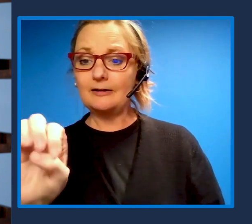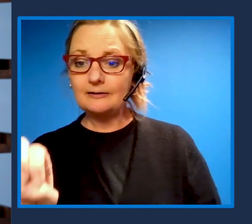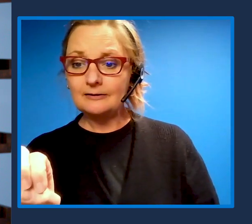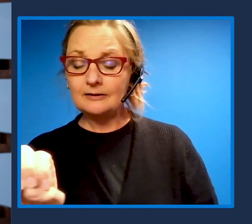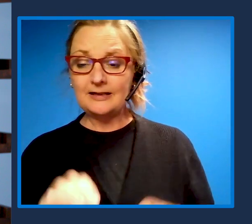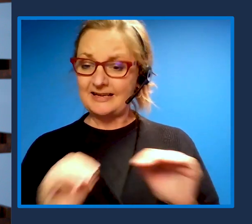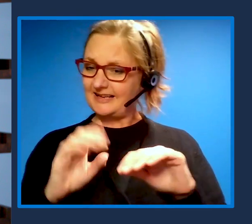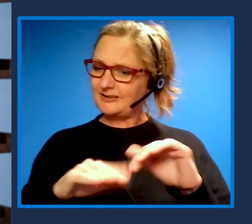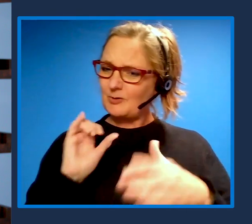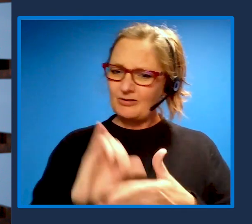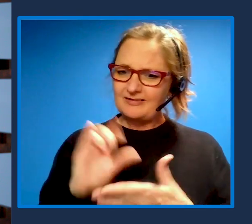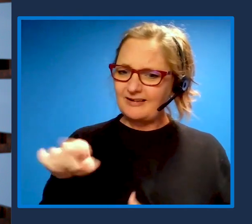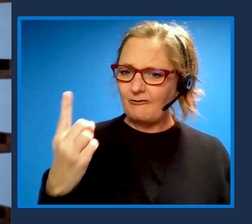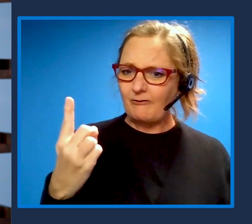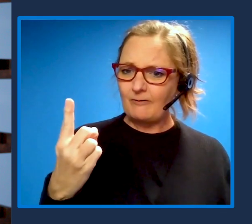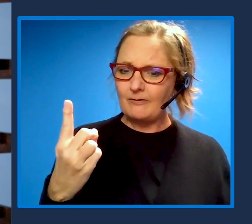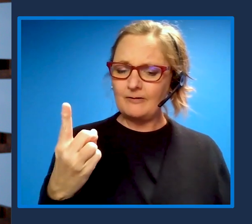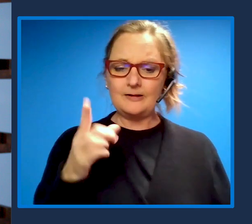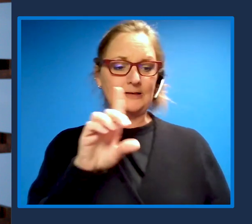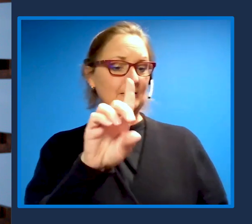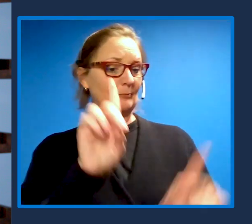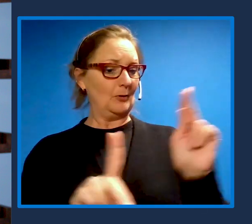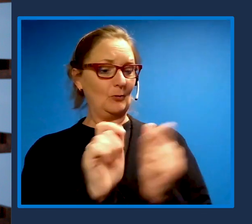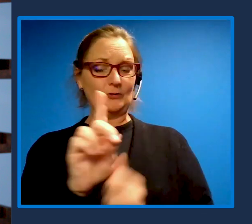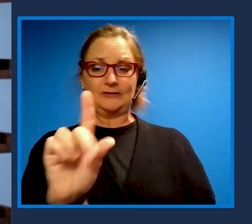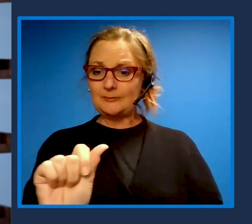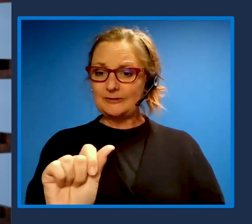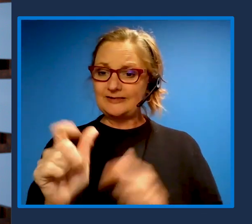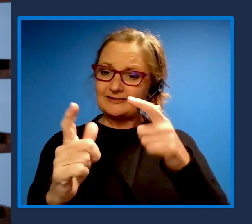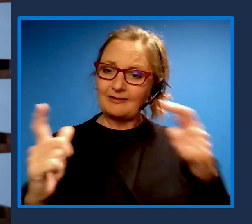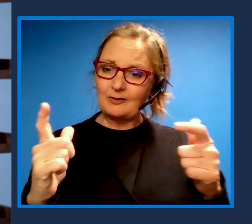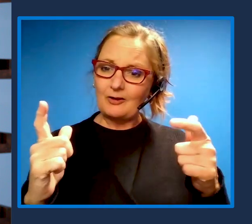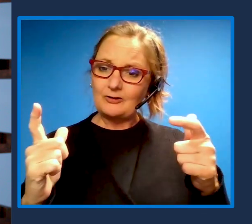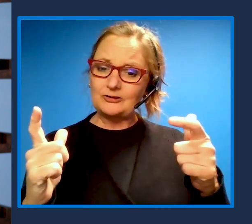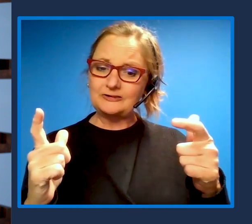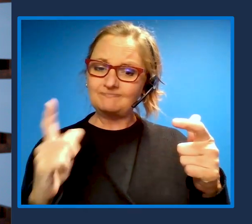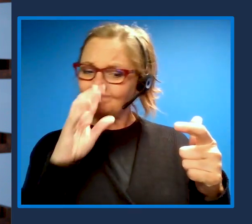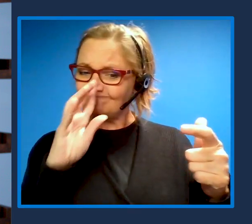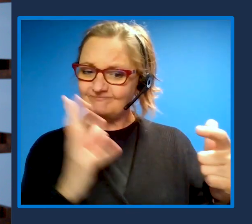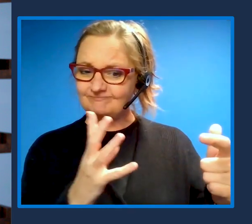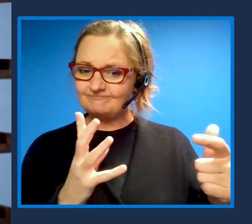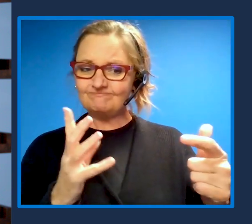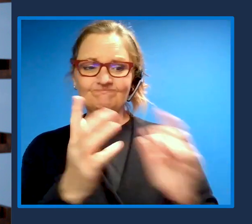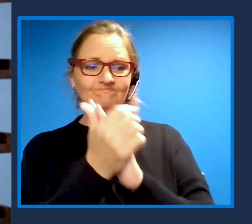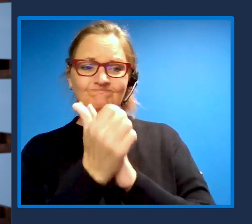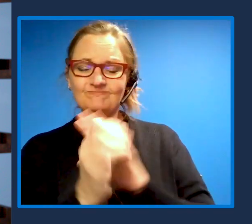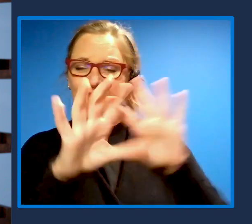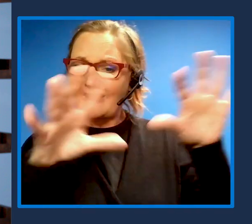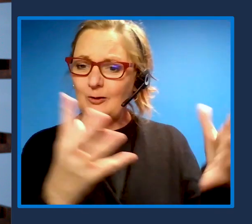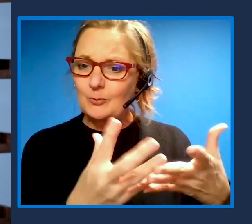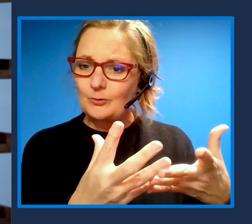largest untapped talent pools. And we need to create an inclusive workplace that nurtures this talent.